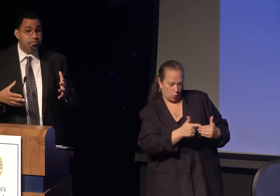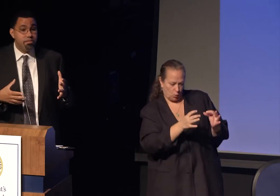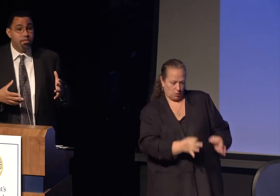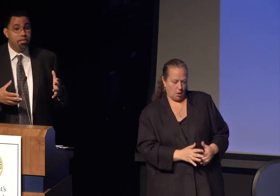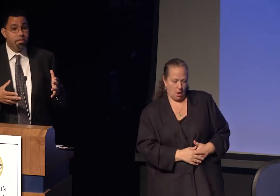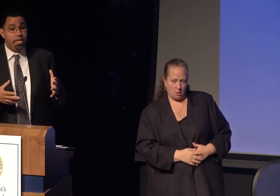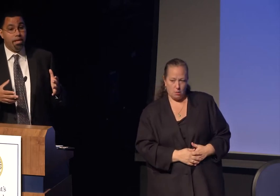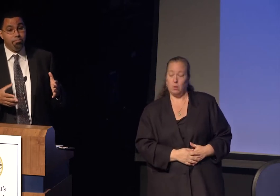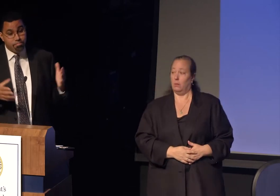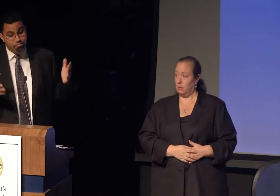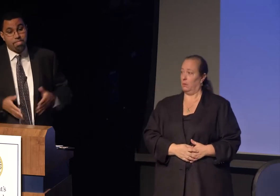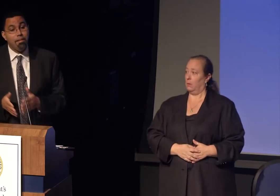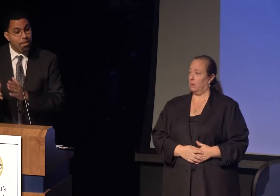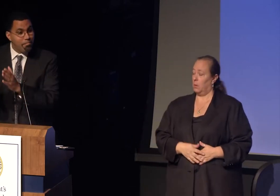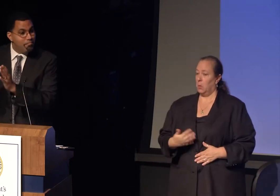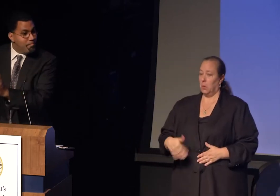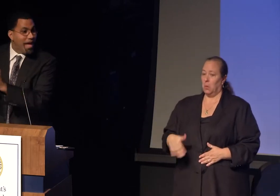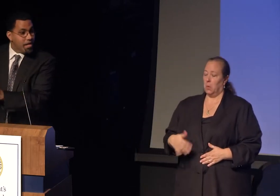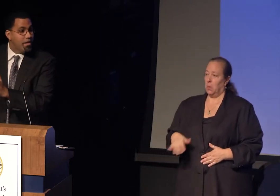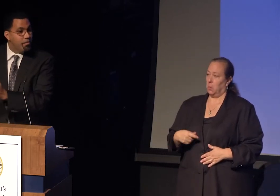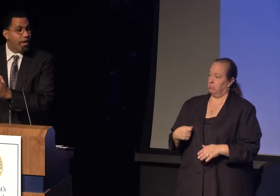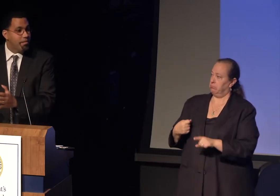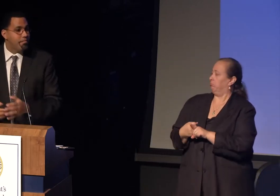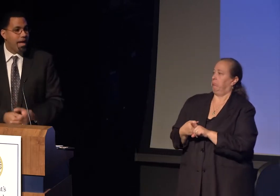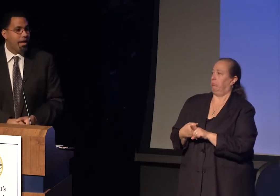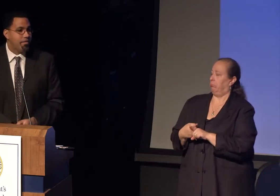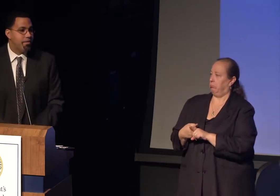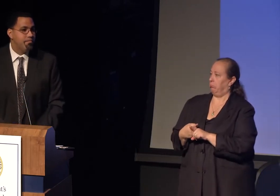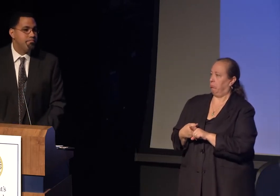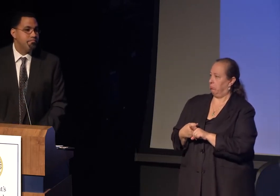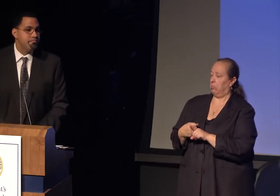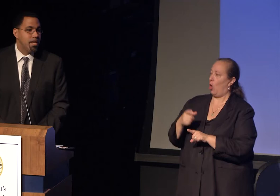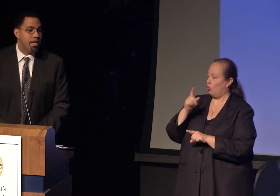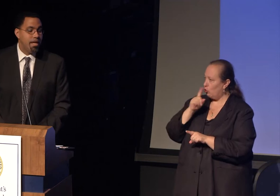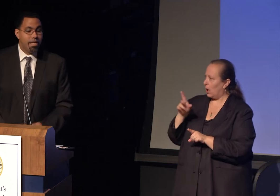that helped set me back on the right path.